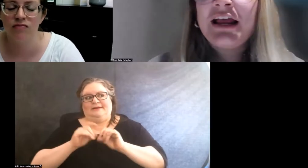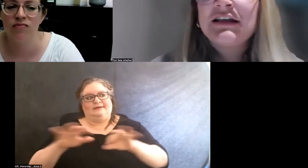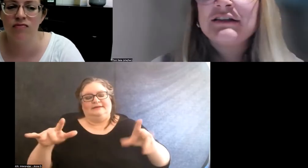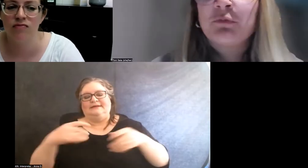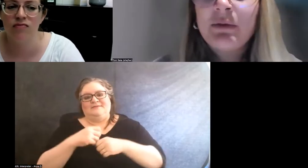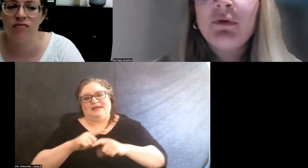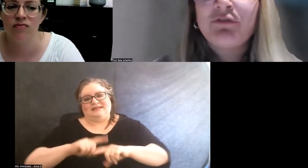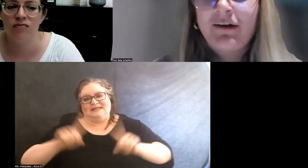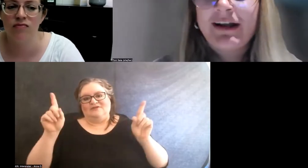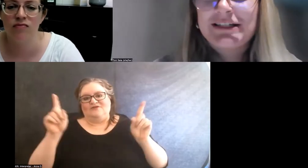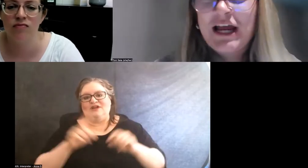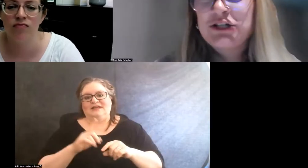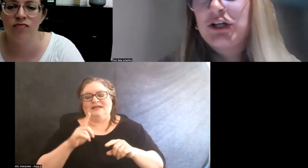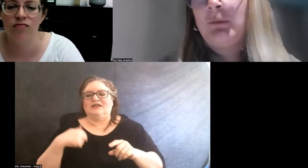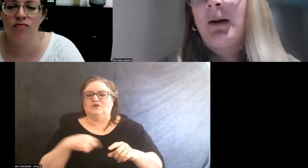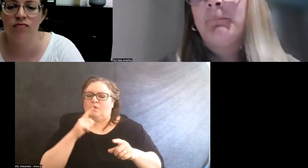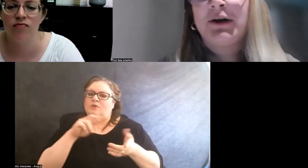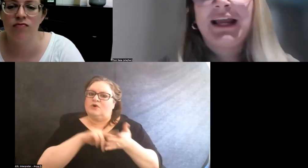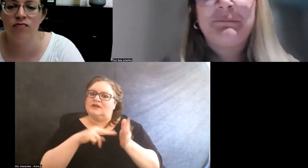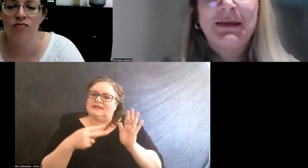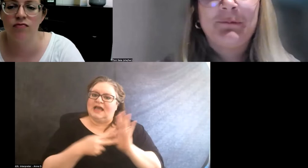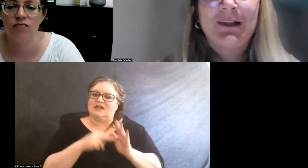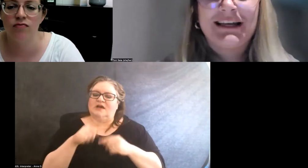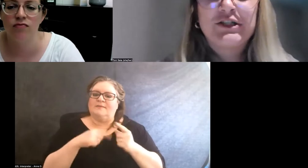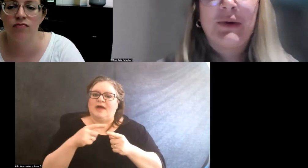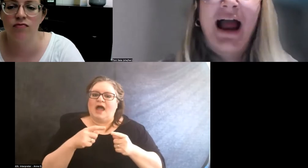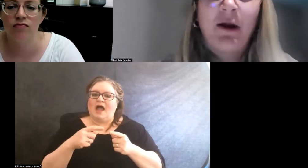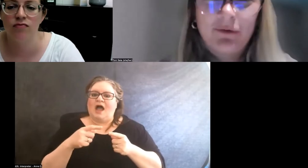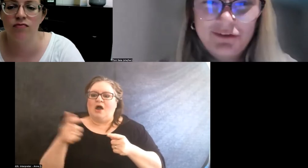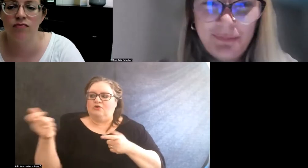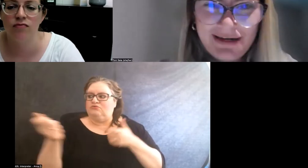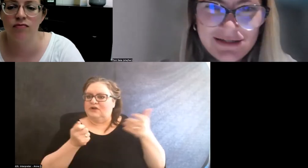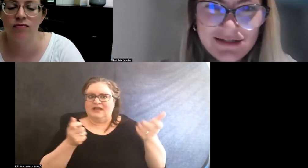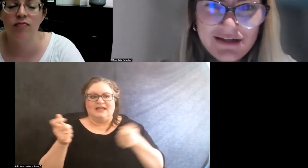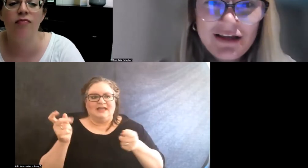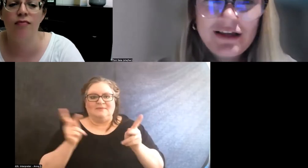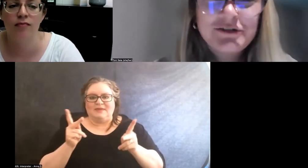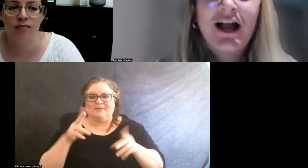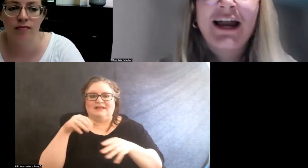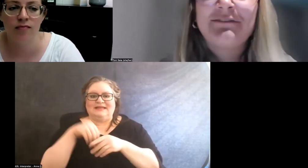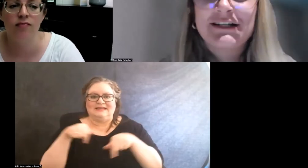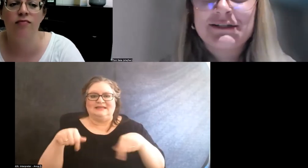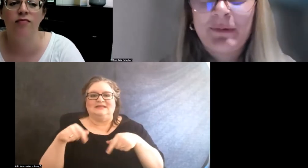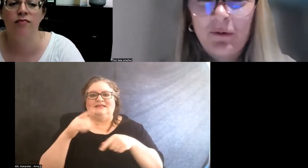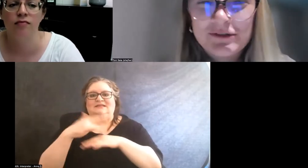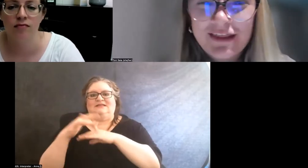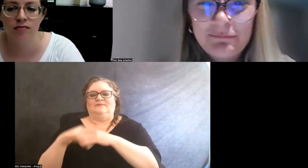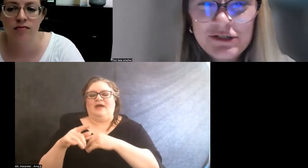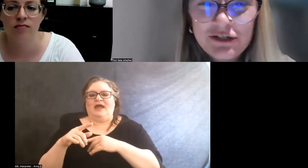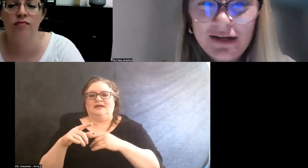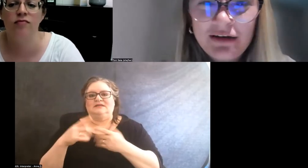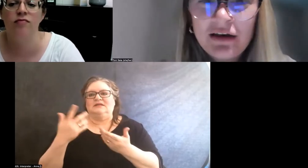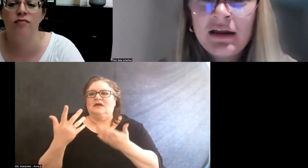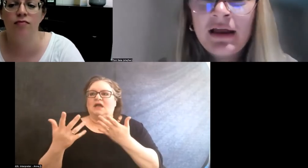is we were very intentional about bringing people into our space to kind of expose them to it.